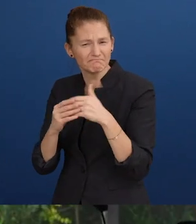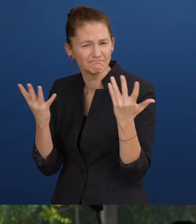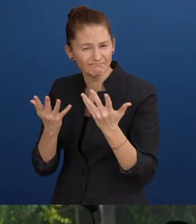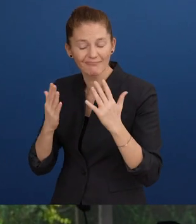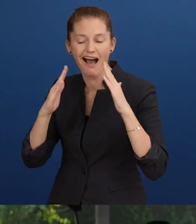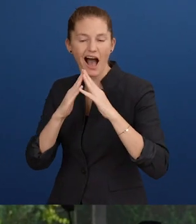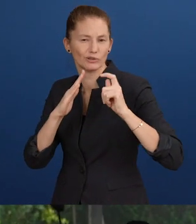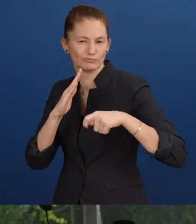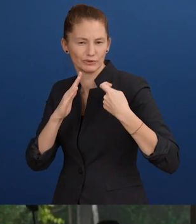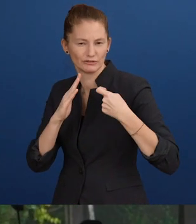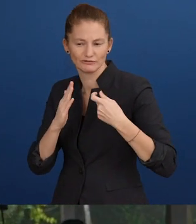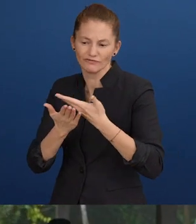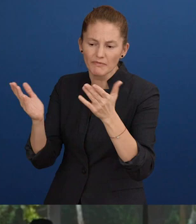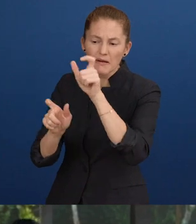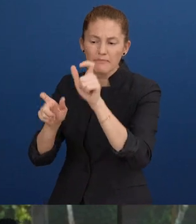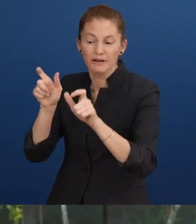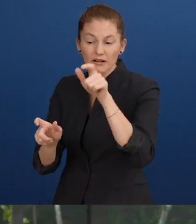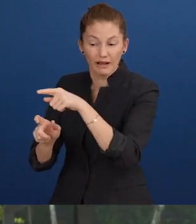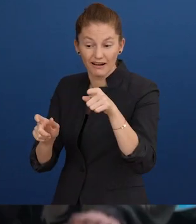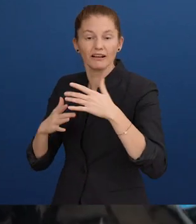Puspadi Bali operates a housing project for people with physical